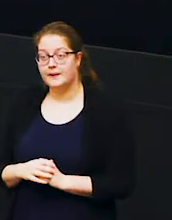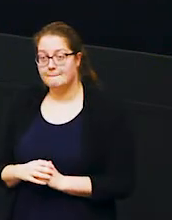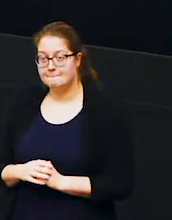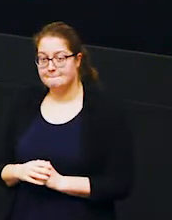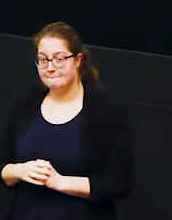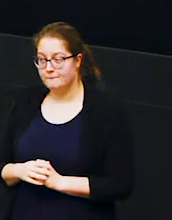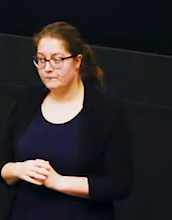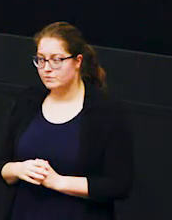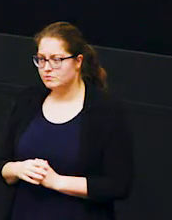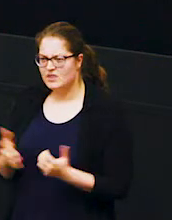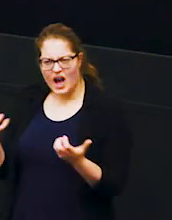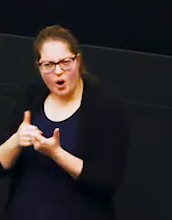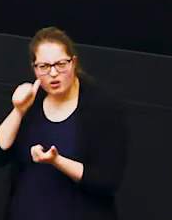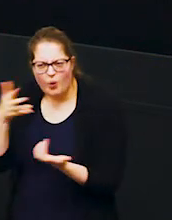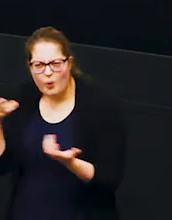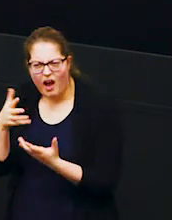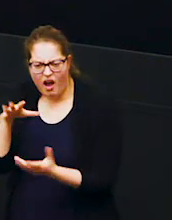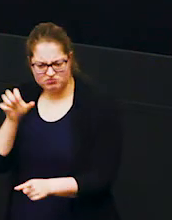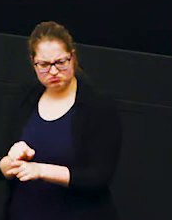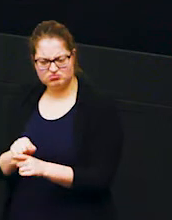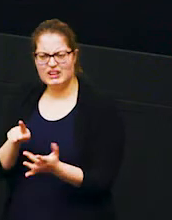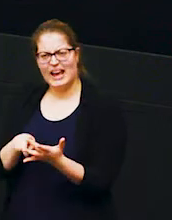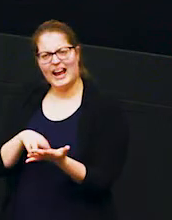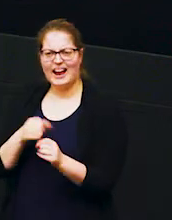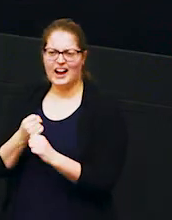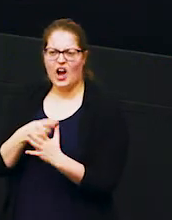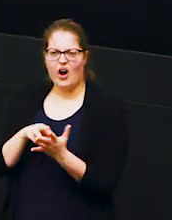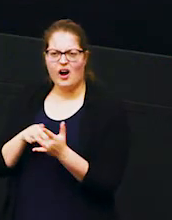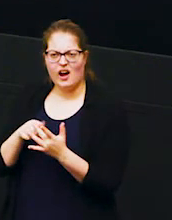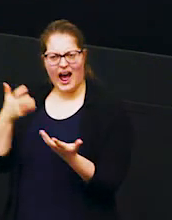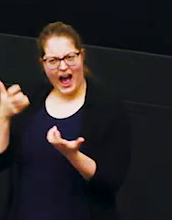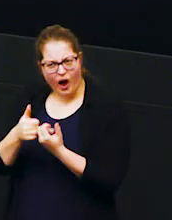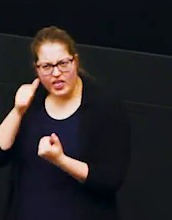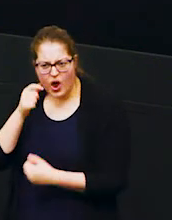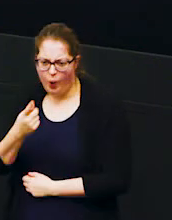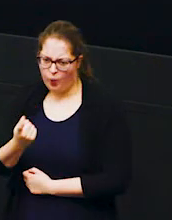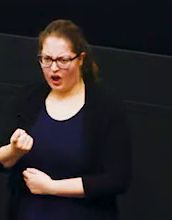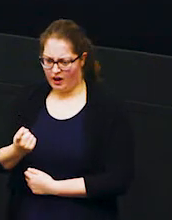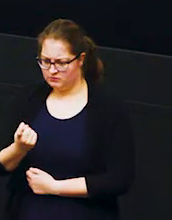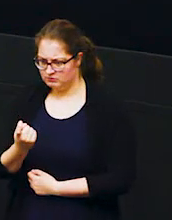how did they know where ghani was how did they know in ghani was walking towards the field i